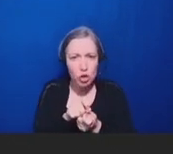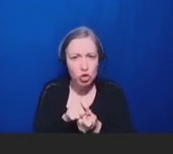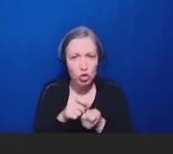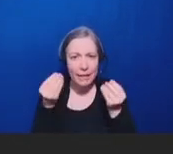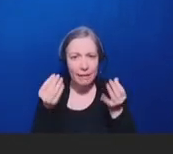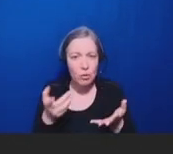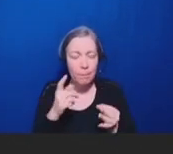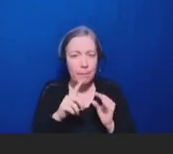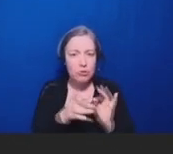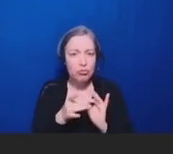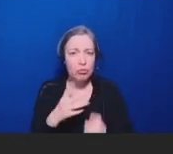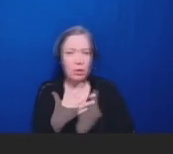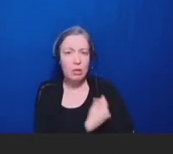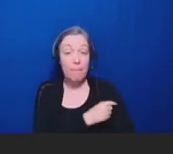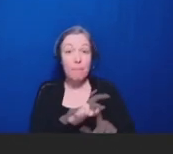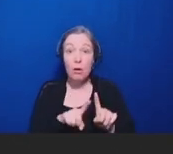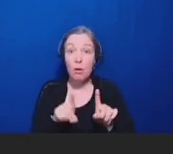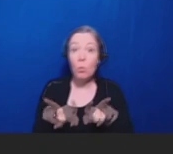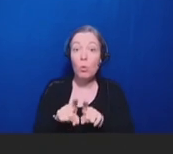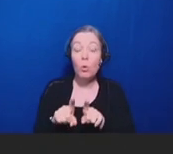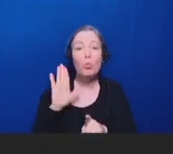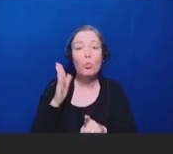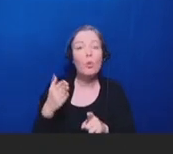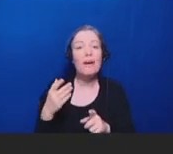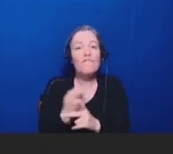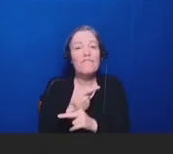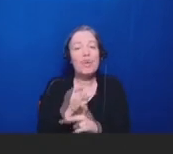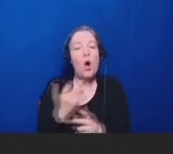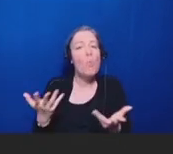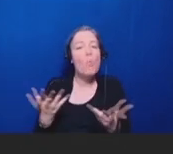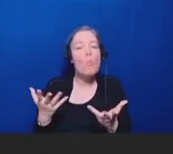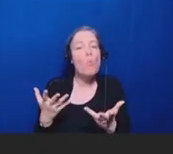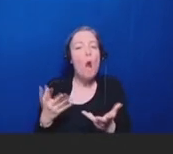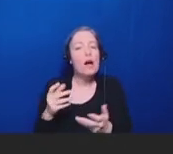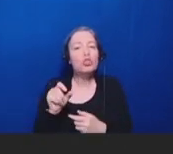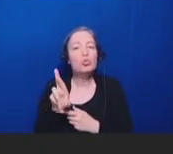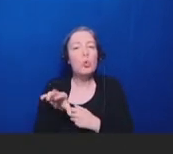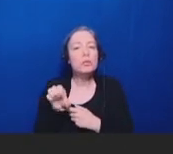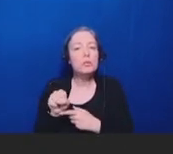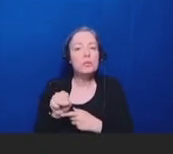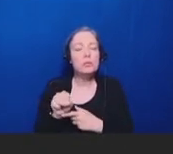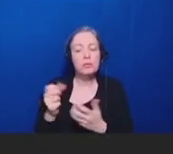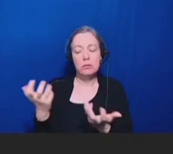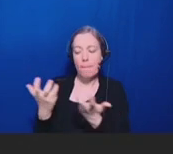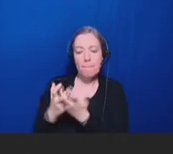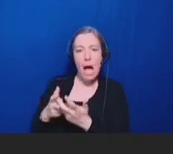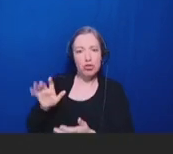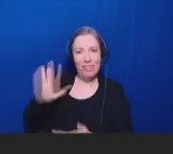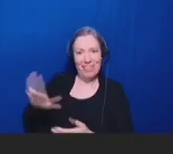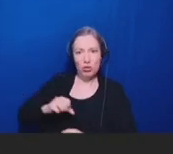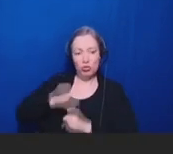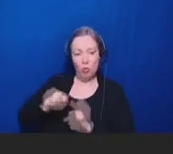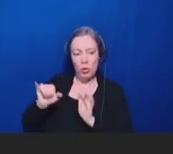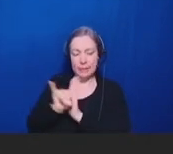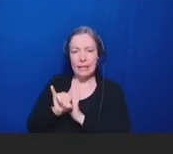figure out sources that align with a 'patient's strong identities, social identity if might